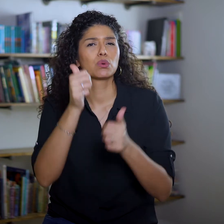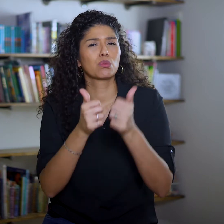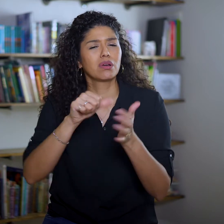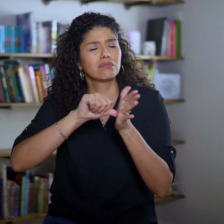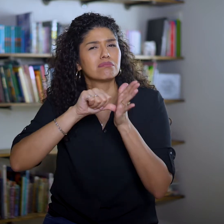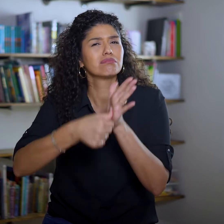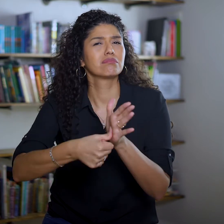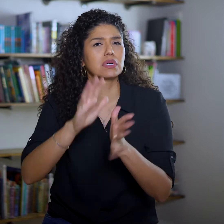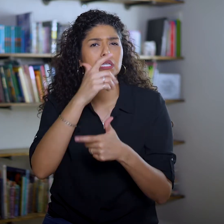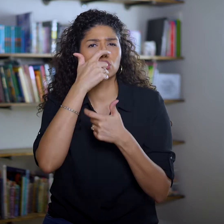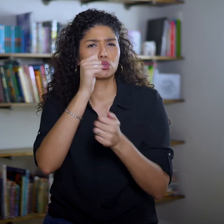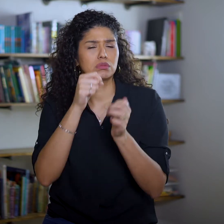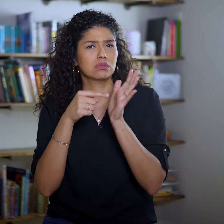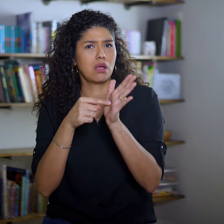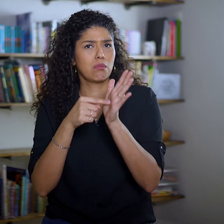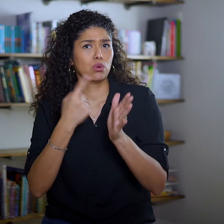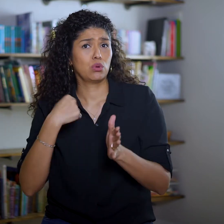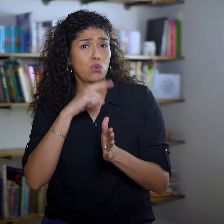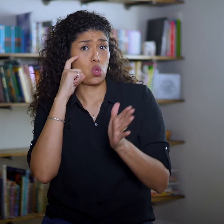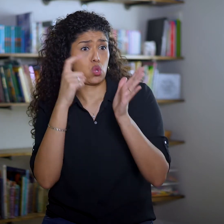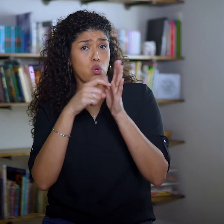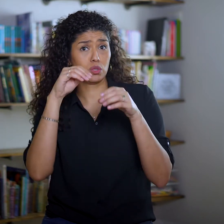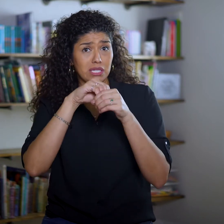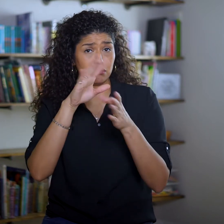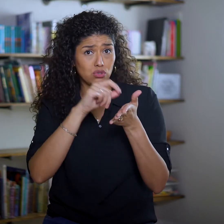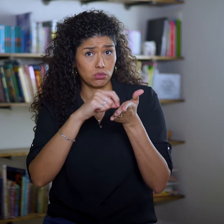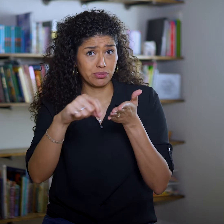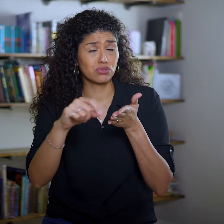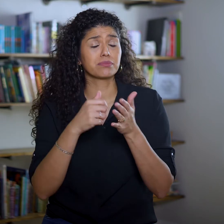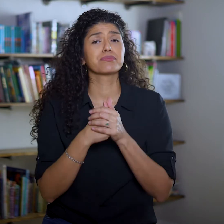which highlights an interesting pattern we see in scripture: